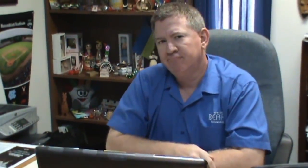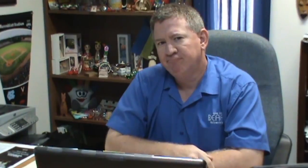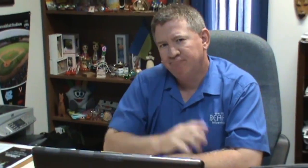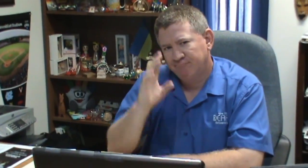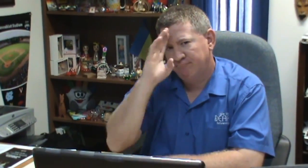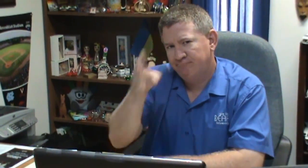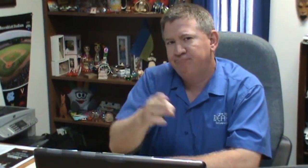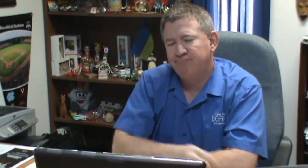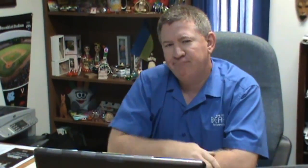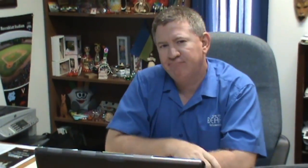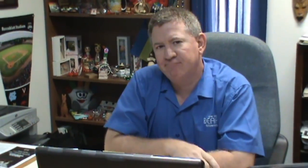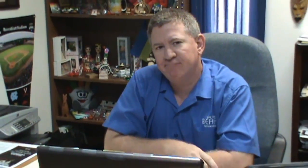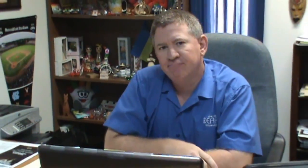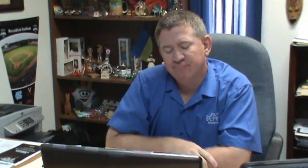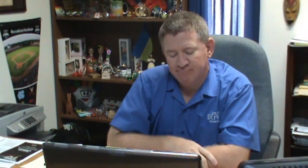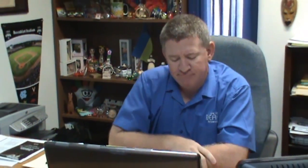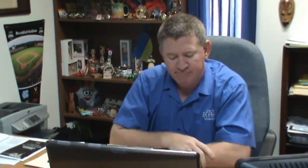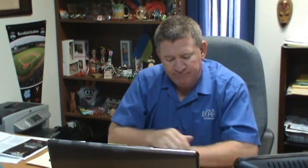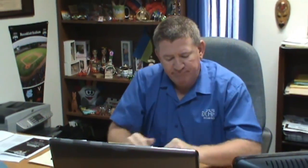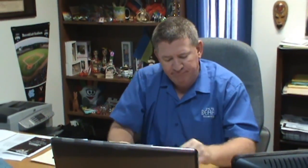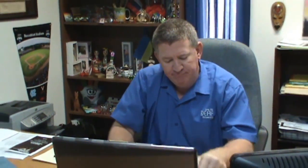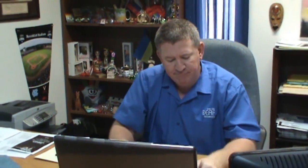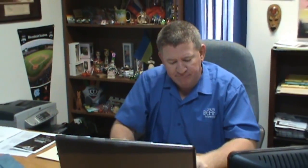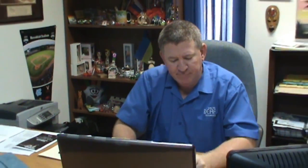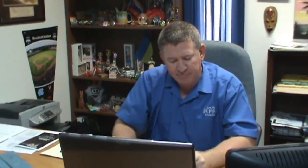day.